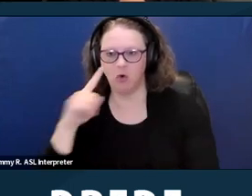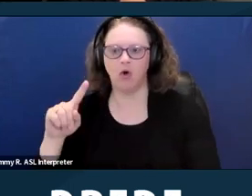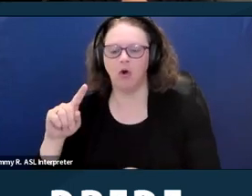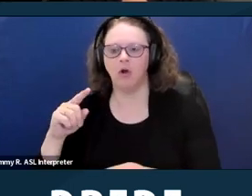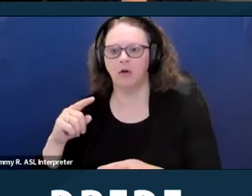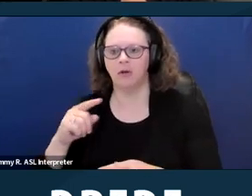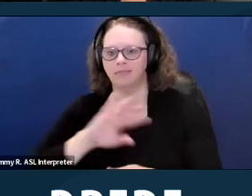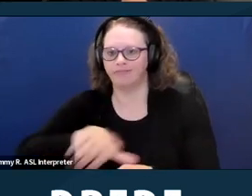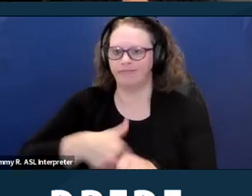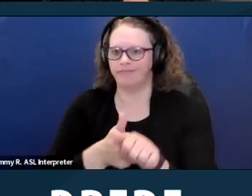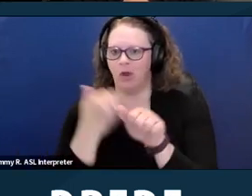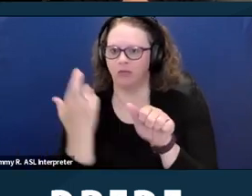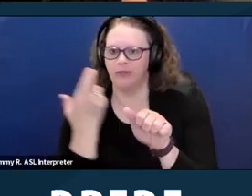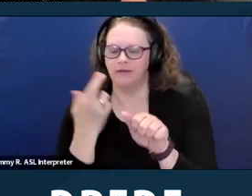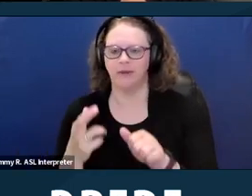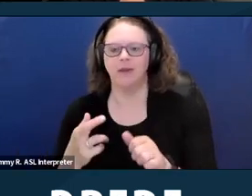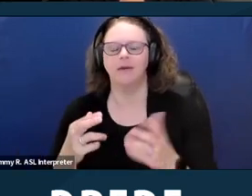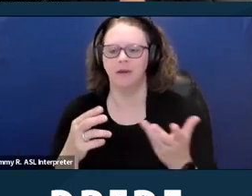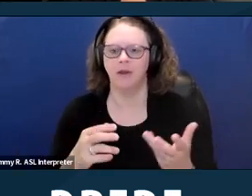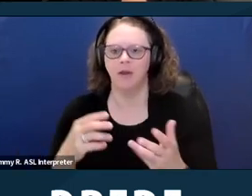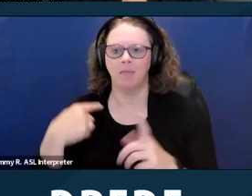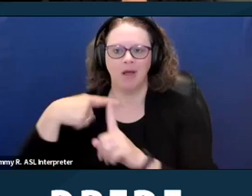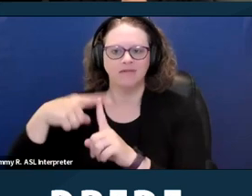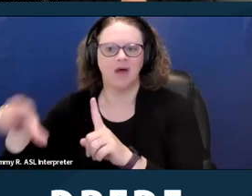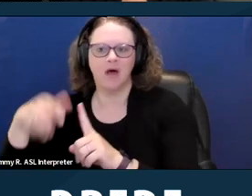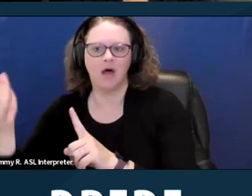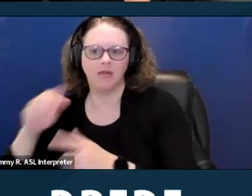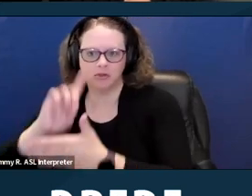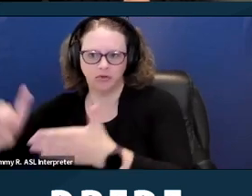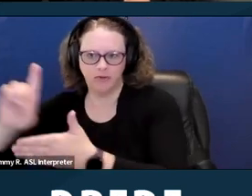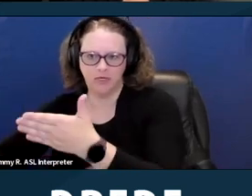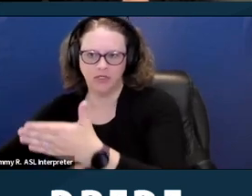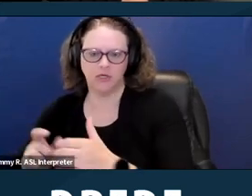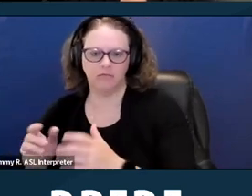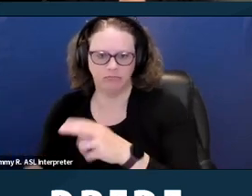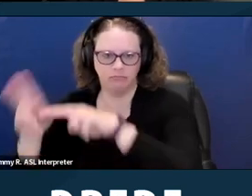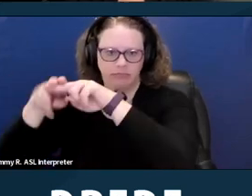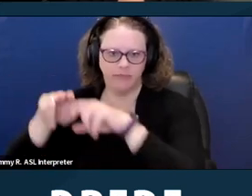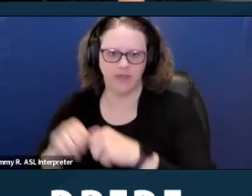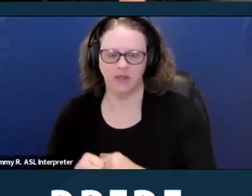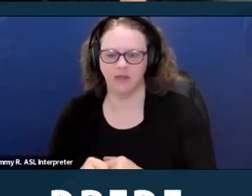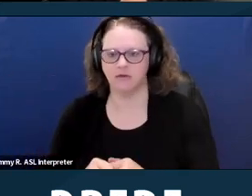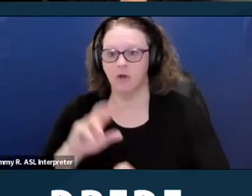who are black, brown and or disabled, discrimination against Section Eight disproportionately impacts those communities.